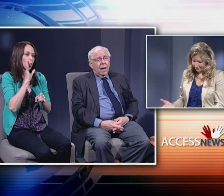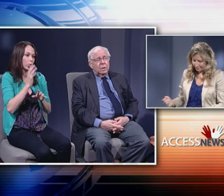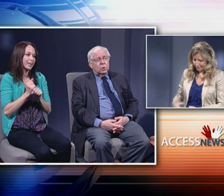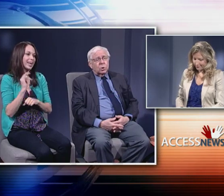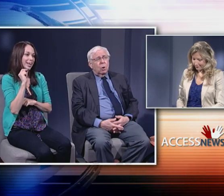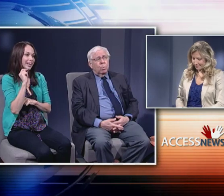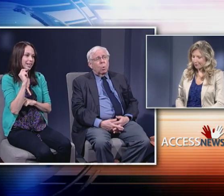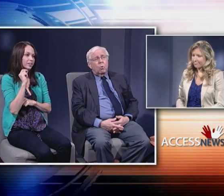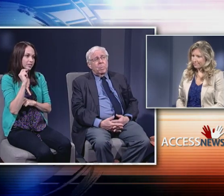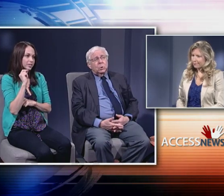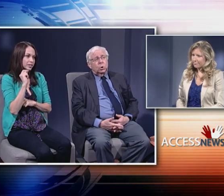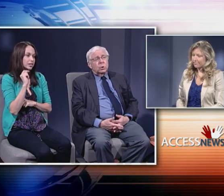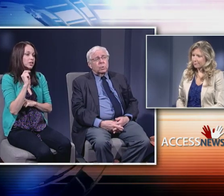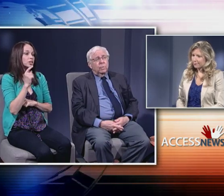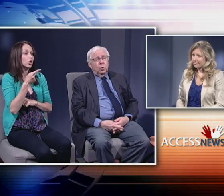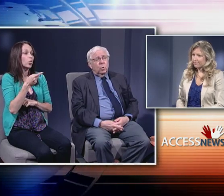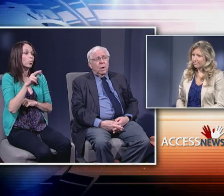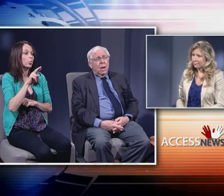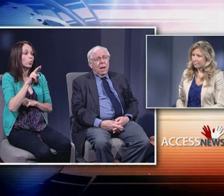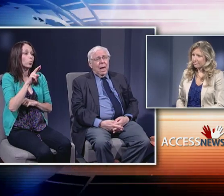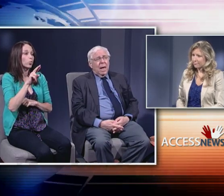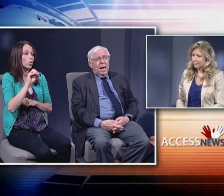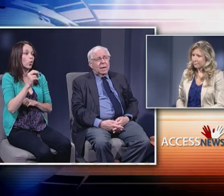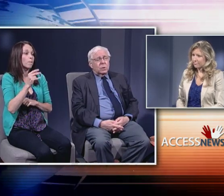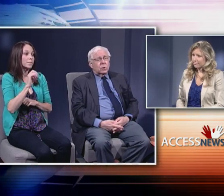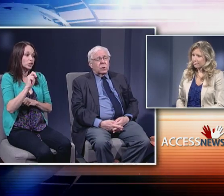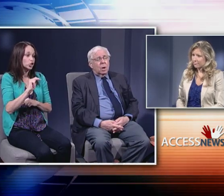And so prohibition is viewed as, you know,